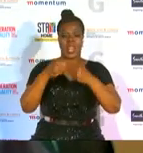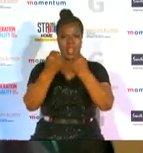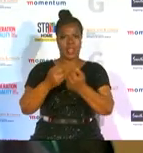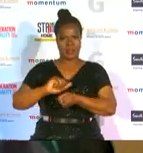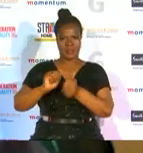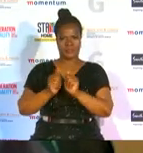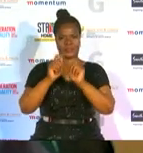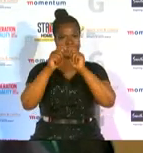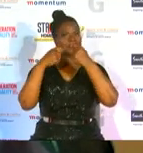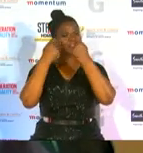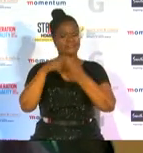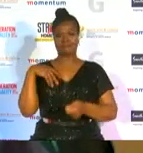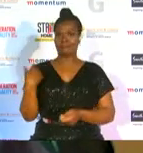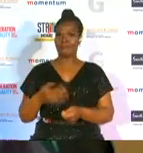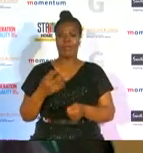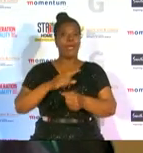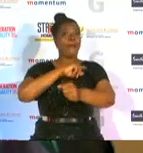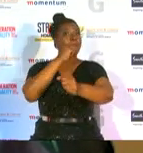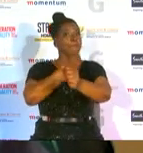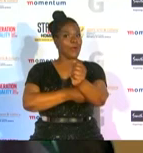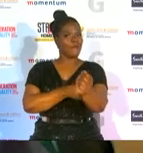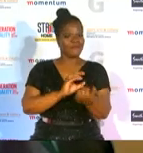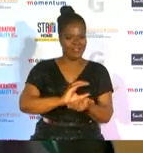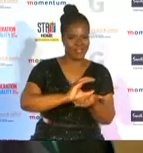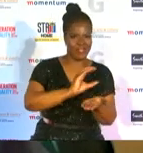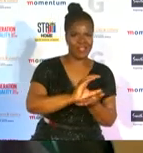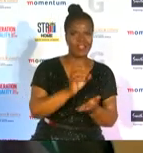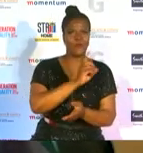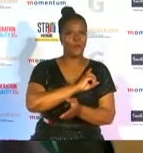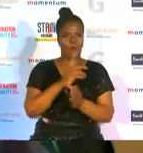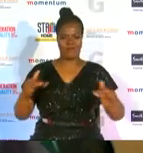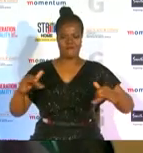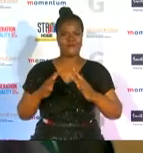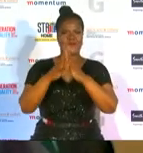powerful incentive towards uniting the people of a country